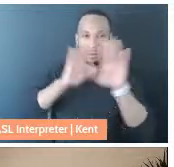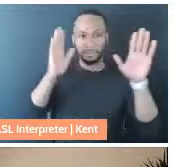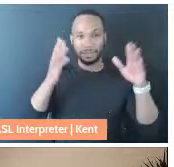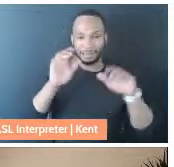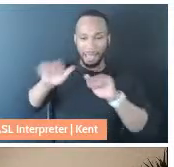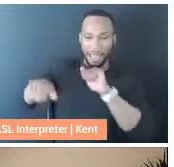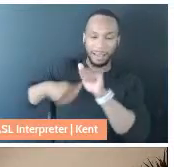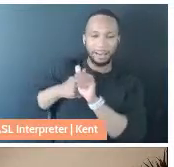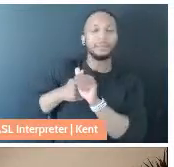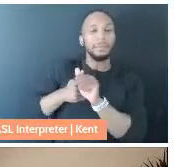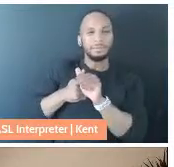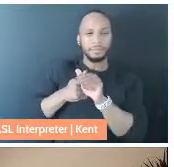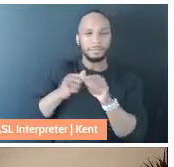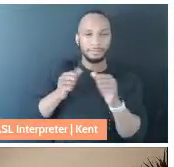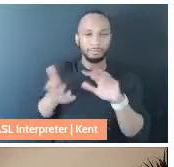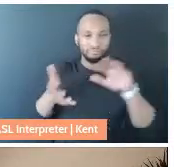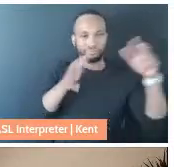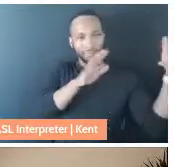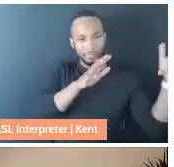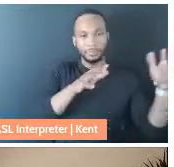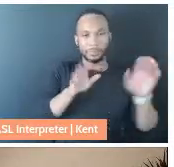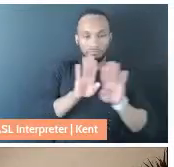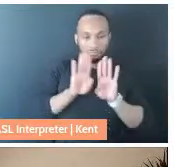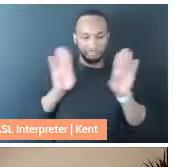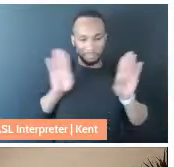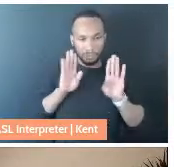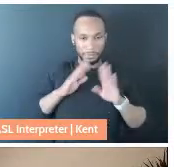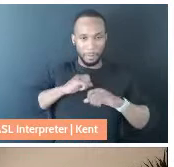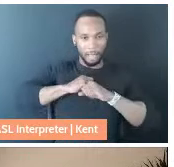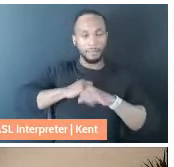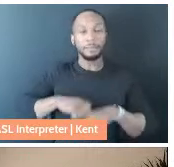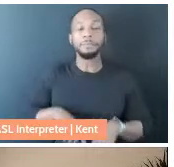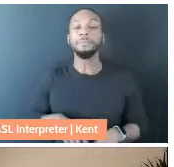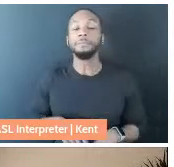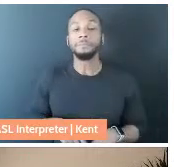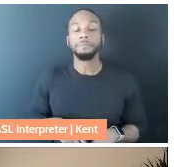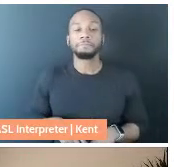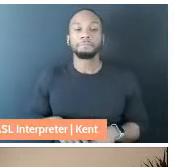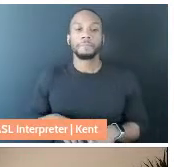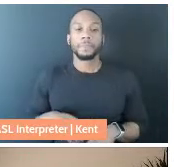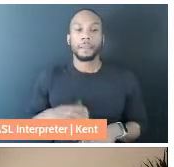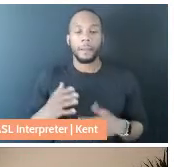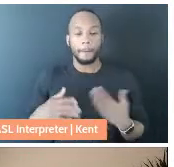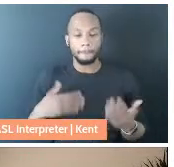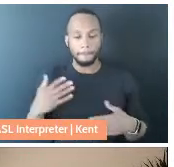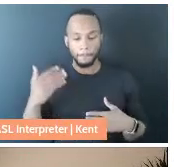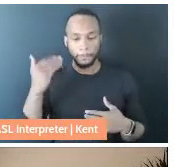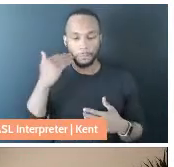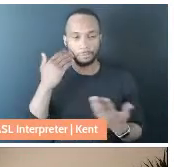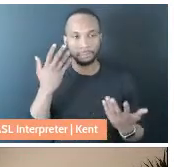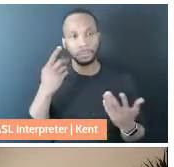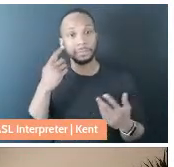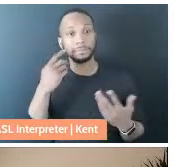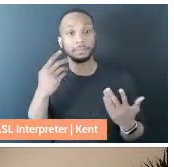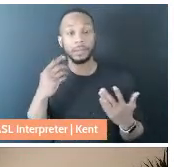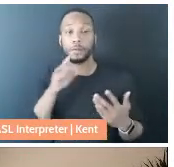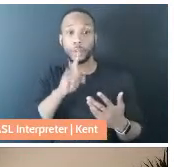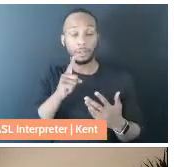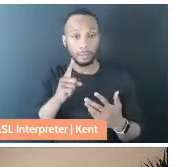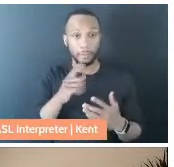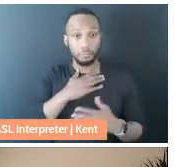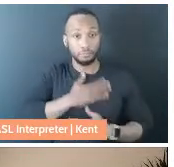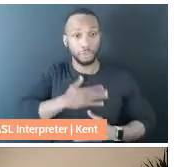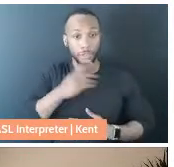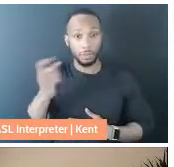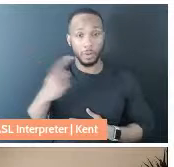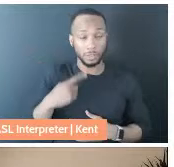behind. And let's see. I mean, I so appreciate this question, because what an opportunity to